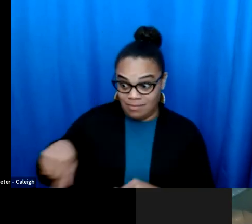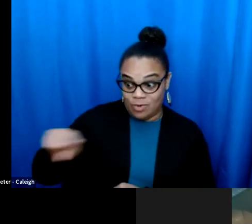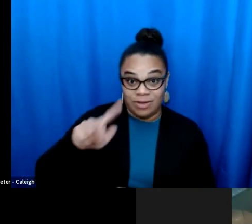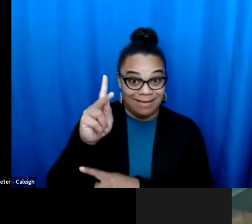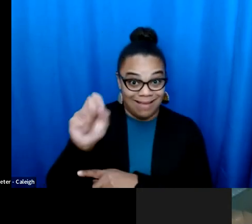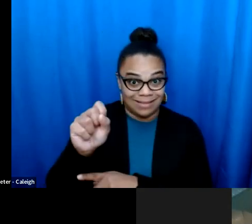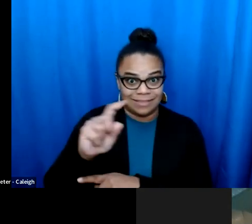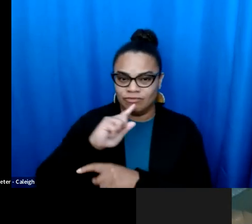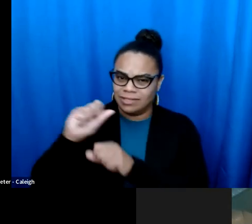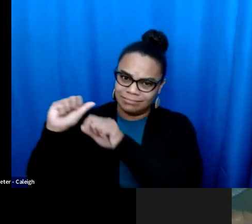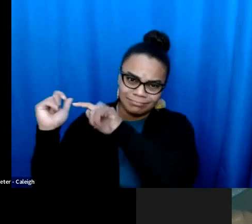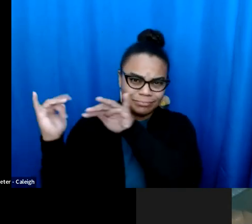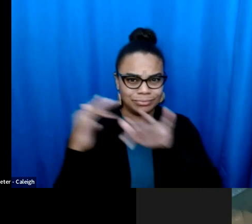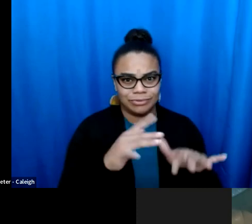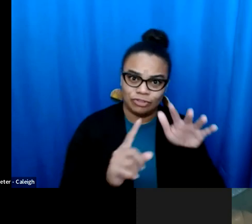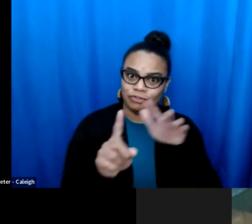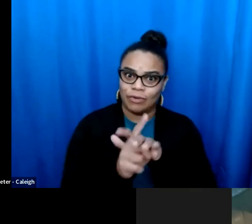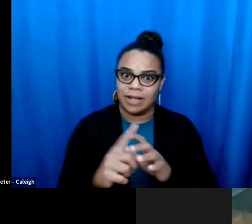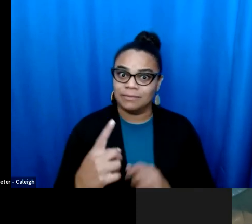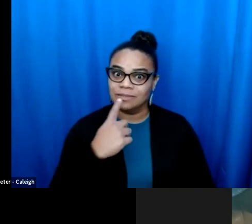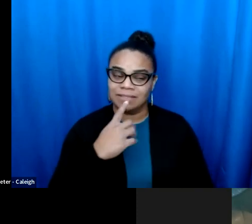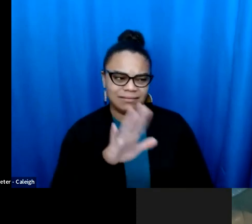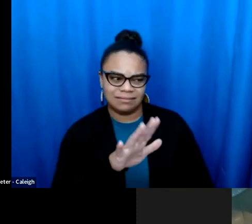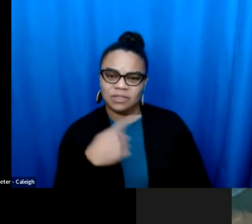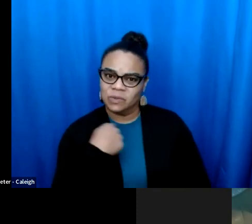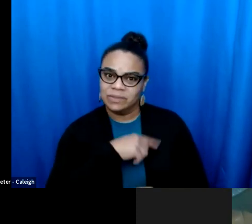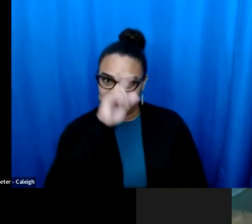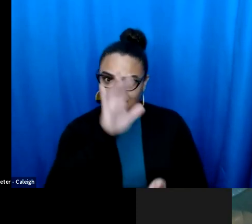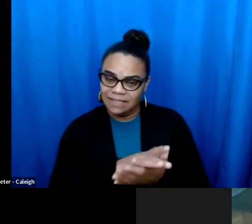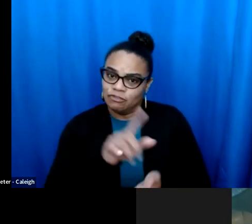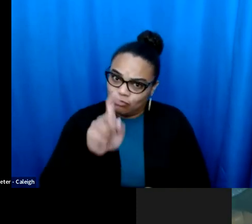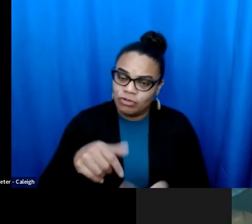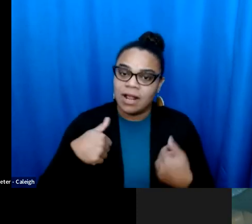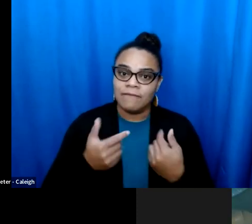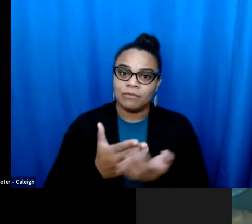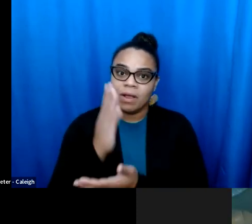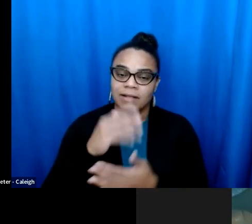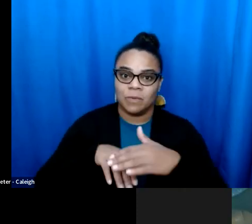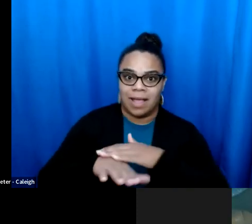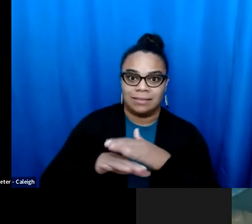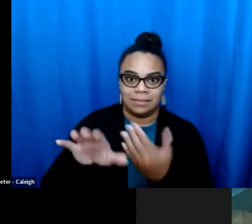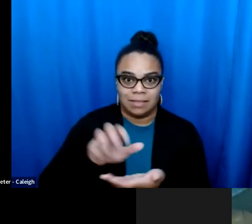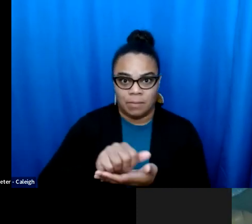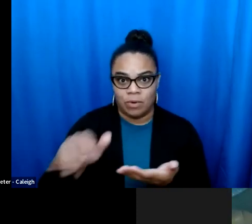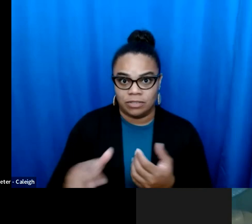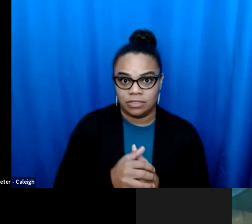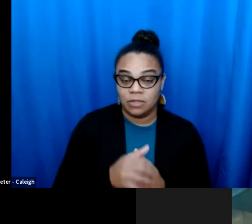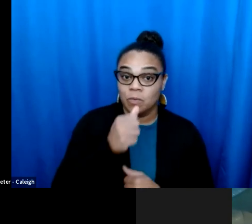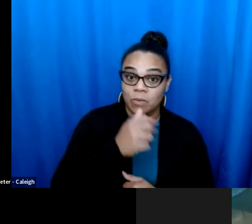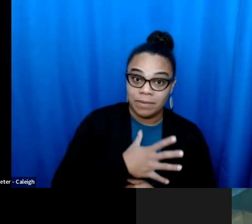talk back to the politicians, and sthai was not something we were willing to stand for. So the people of Kansas turned over overwhelmingly to say that they believed in a right to And so the people of Kansas turned out overwhelmingly to say that they believed in a right to access abortion.